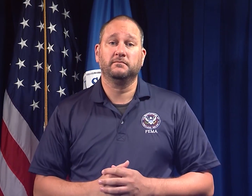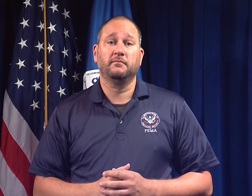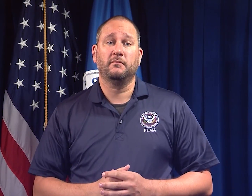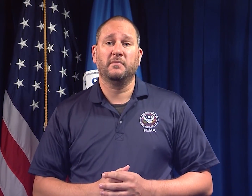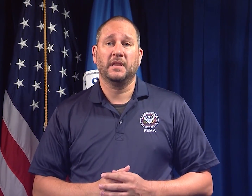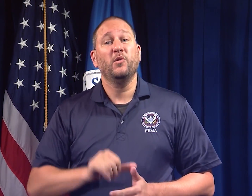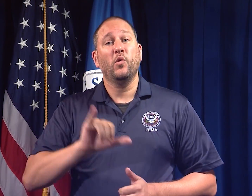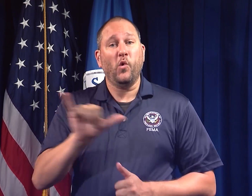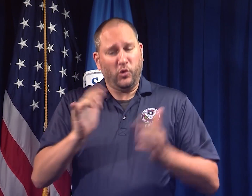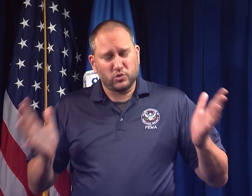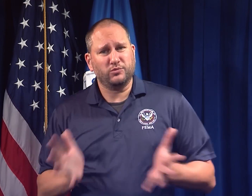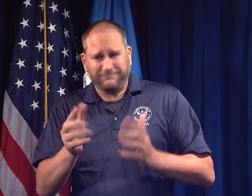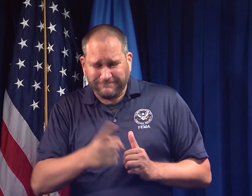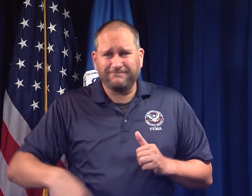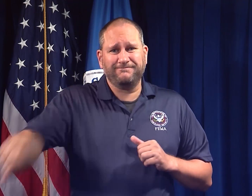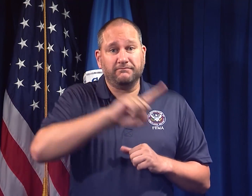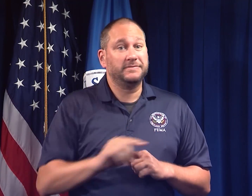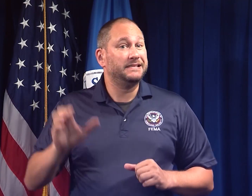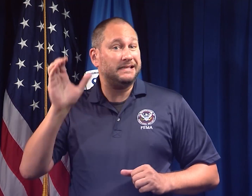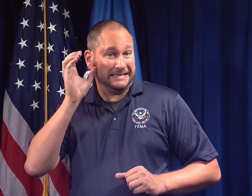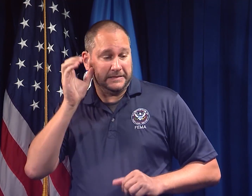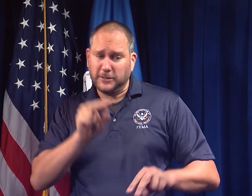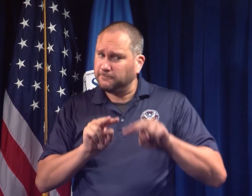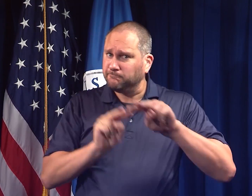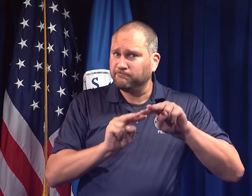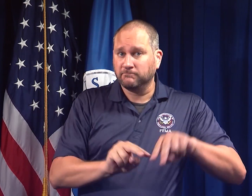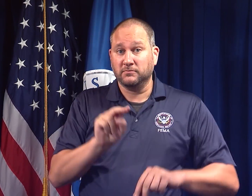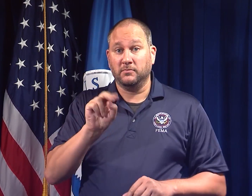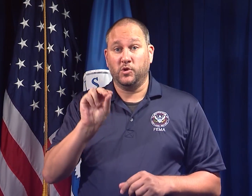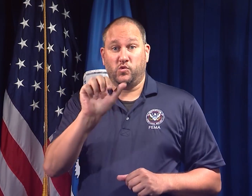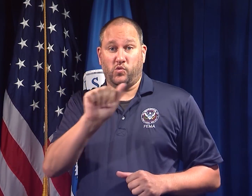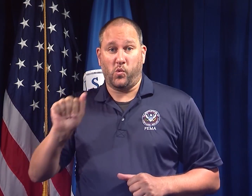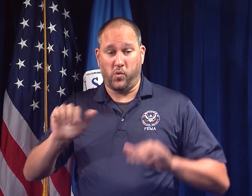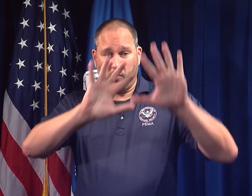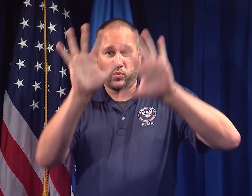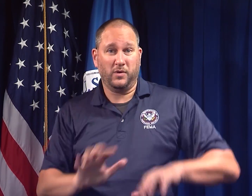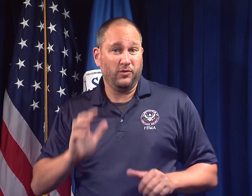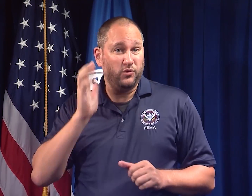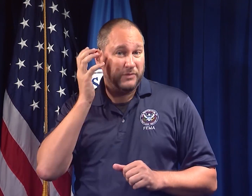Individuals should monitor NOAA Weather Radio and their local news